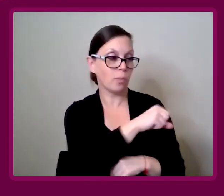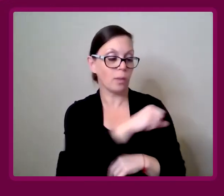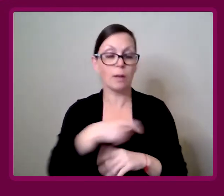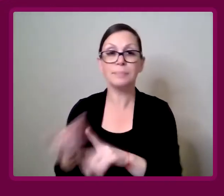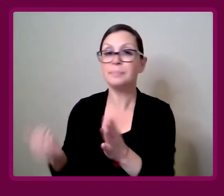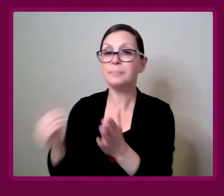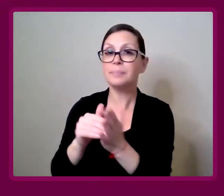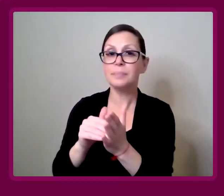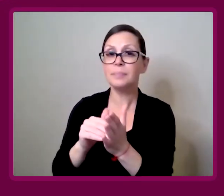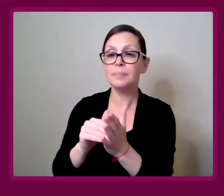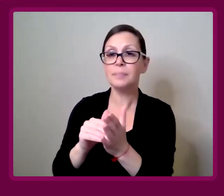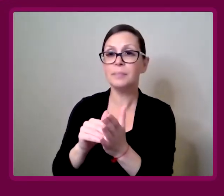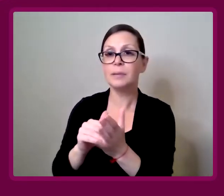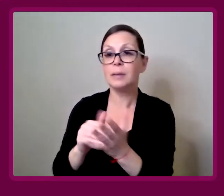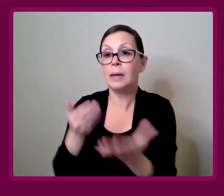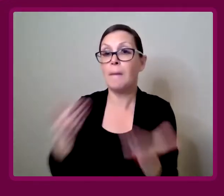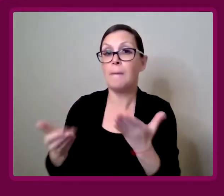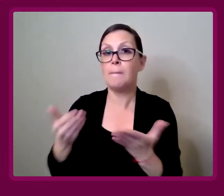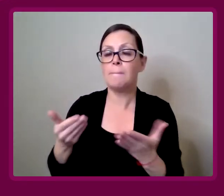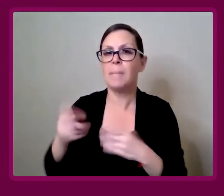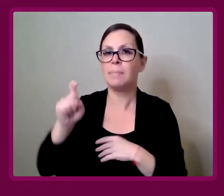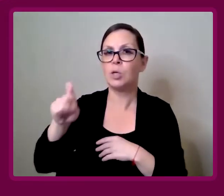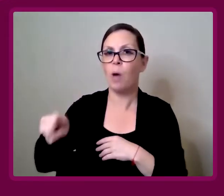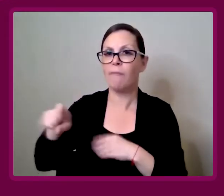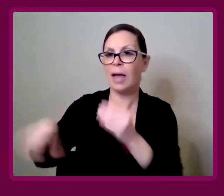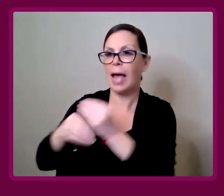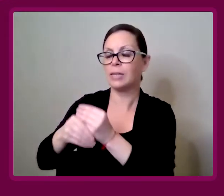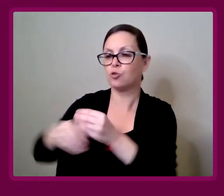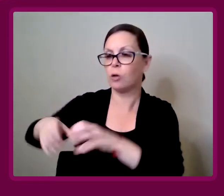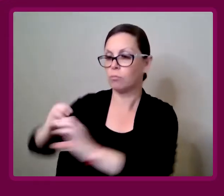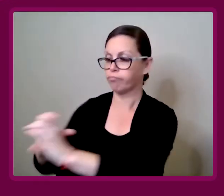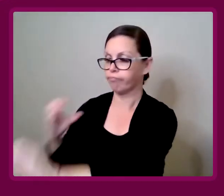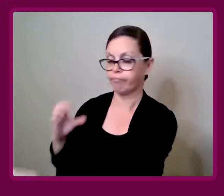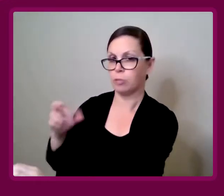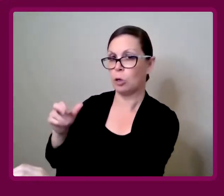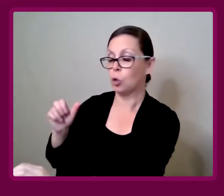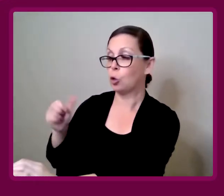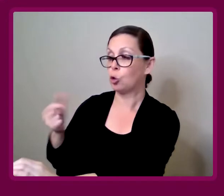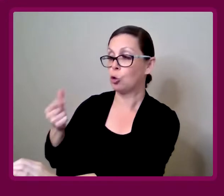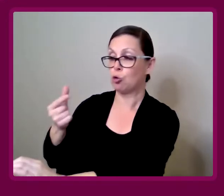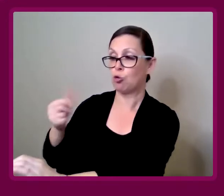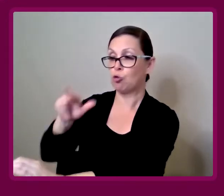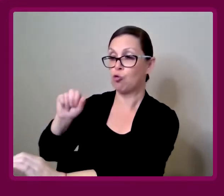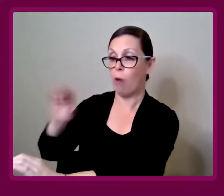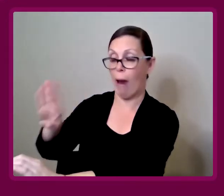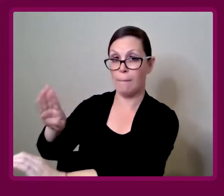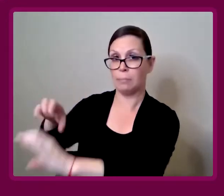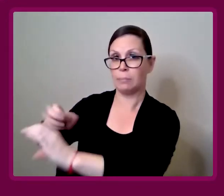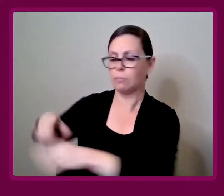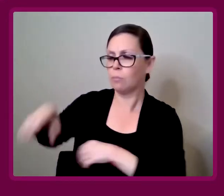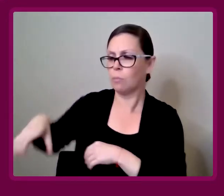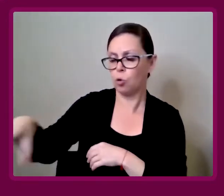Amy Francis-Smith: Again, it could just be having a few grab rails, or a slightly taller raised seat for toilets.